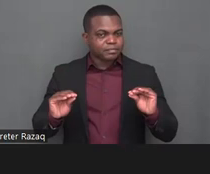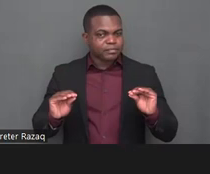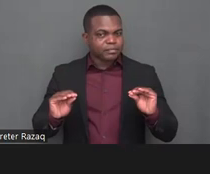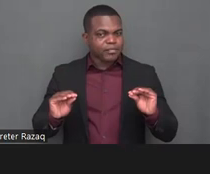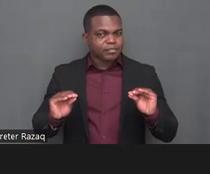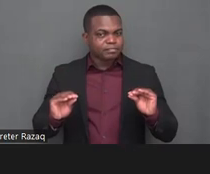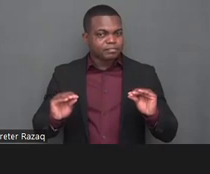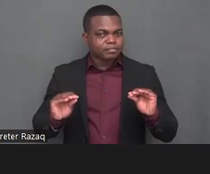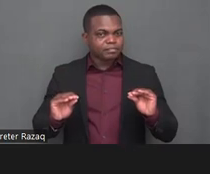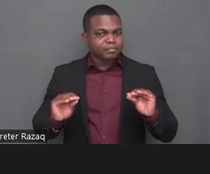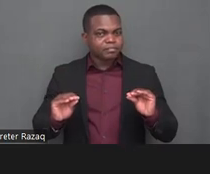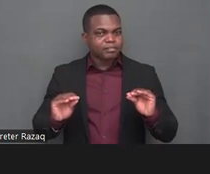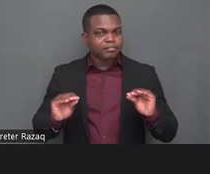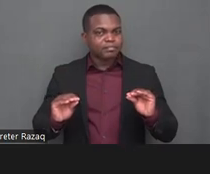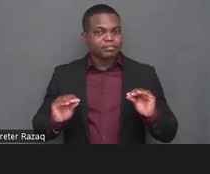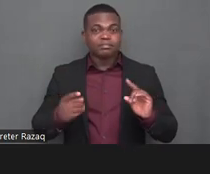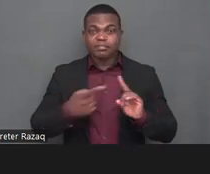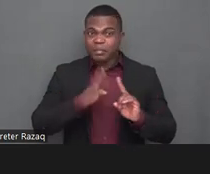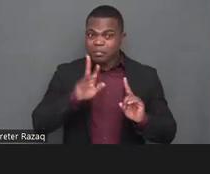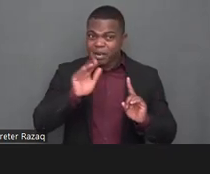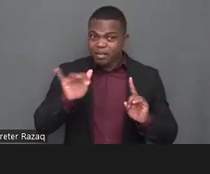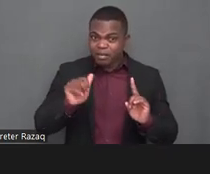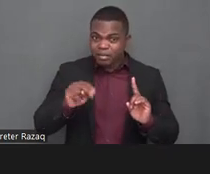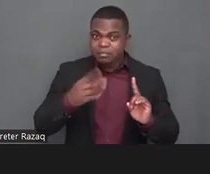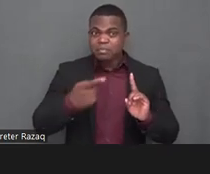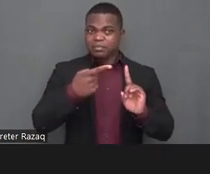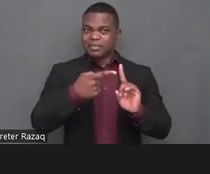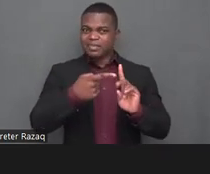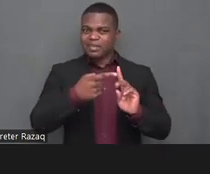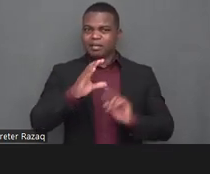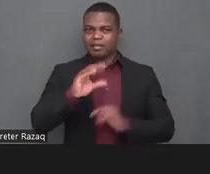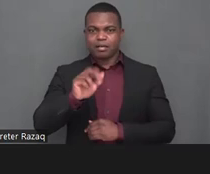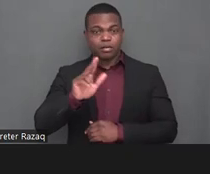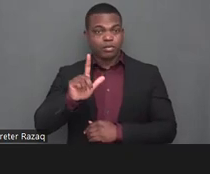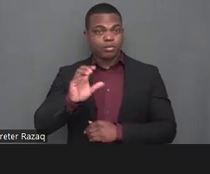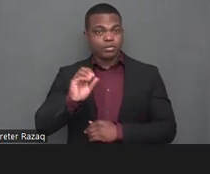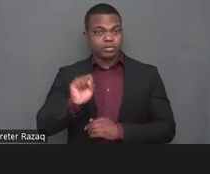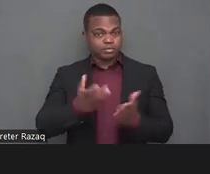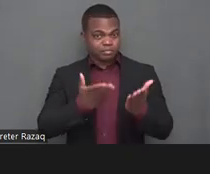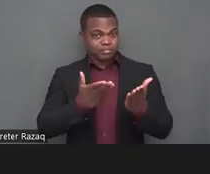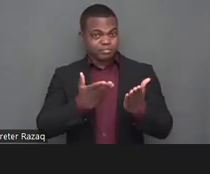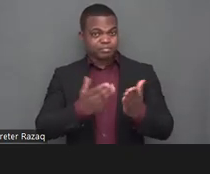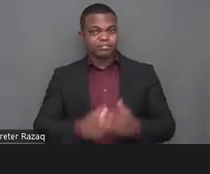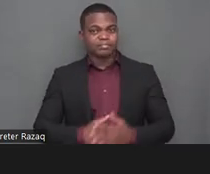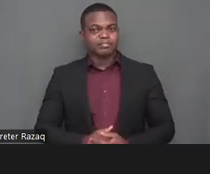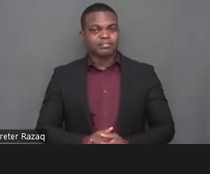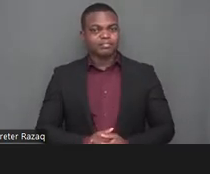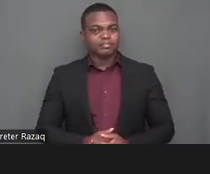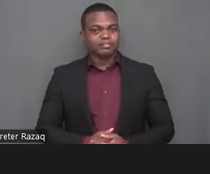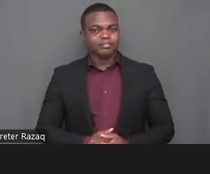we are asking brian to unmute himself perfect thank you great